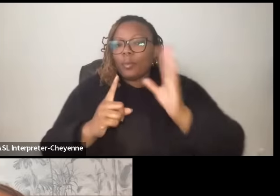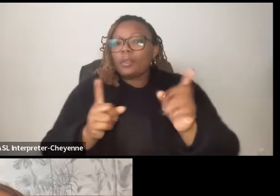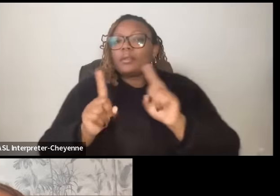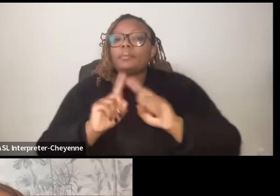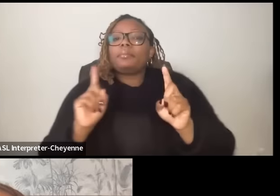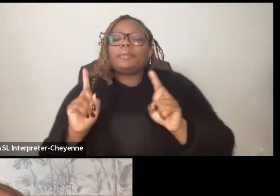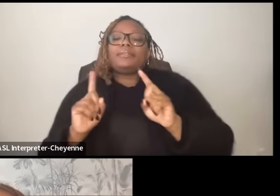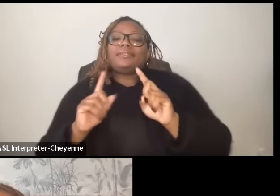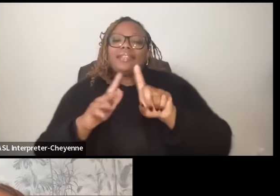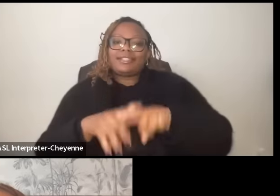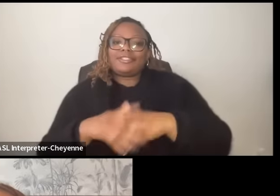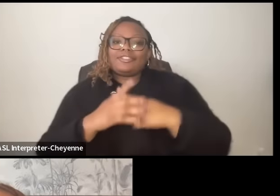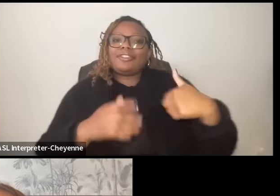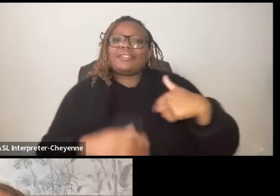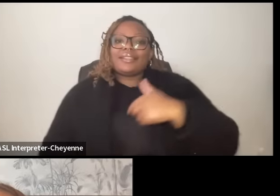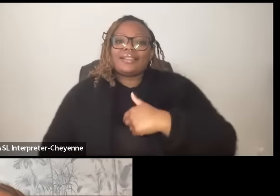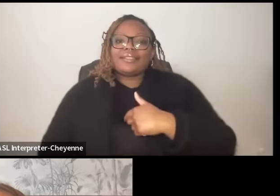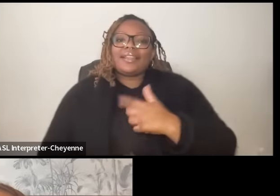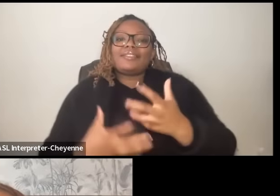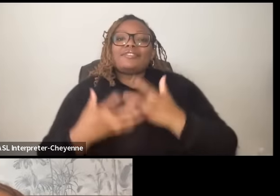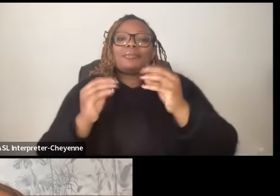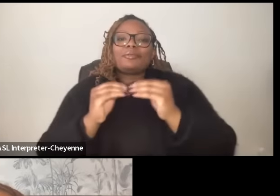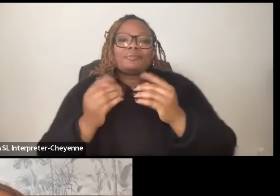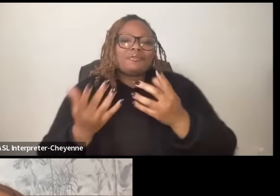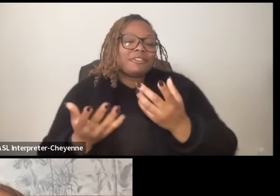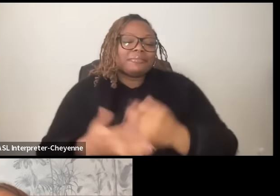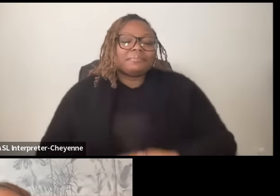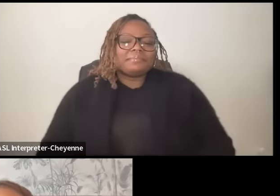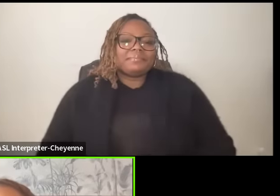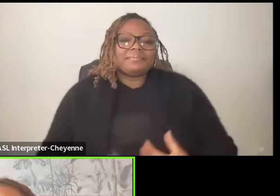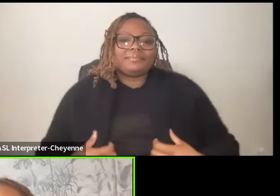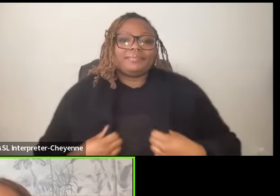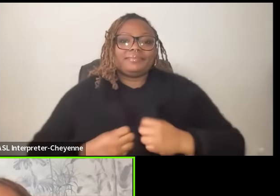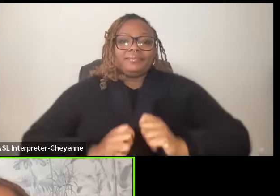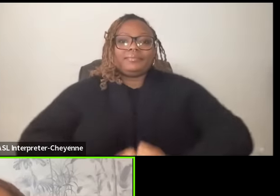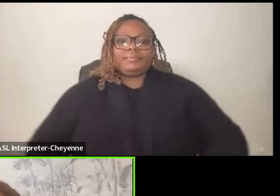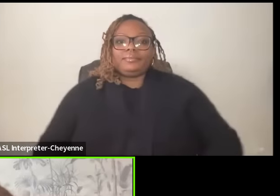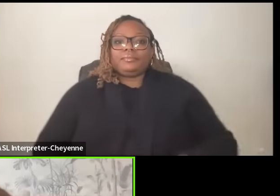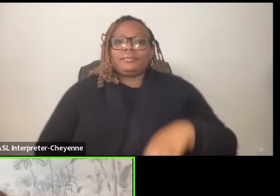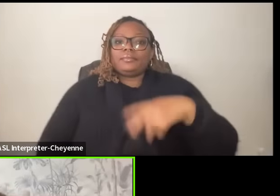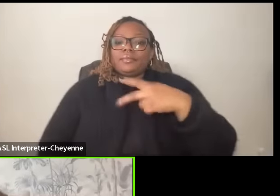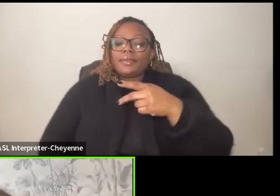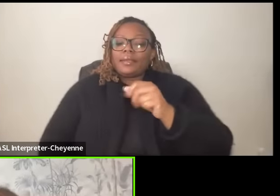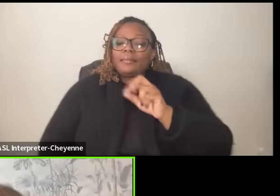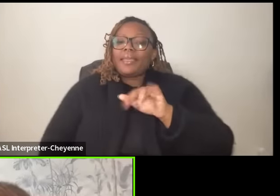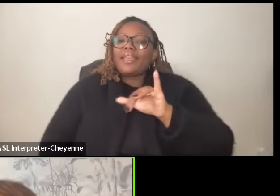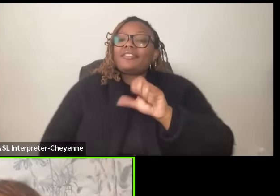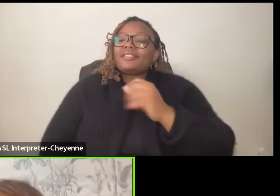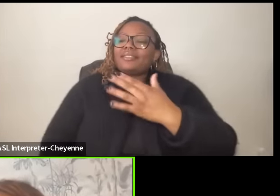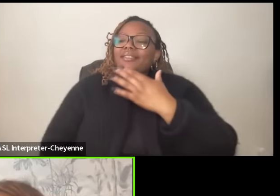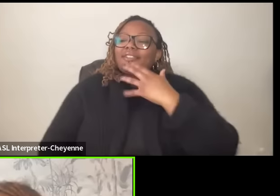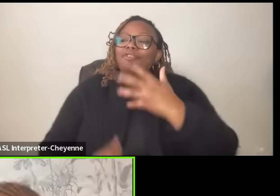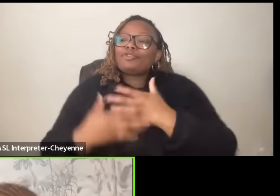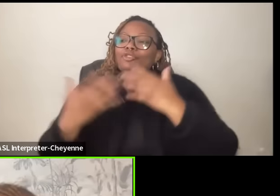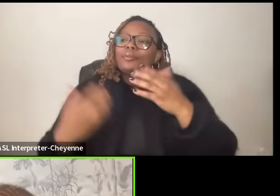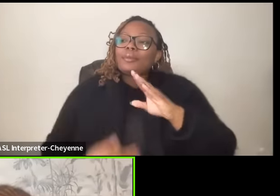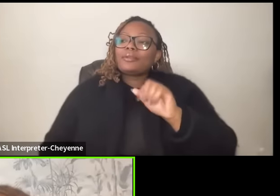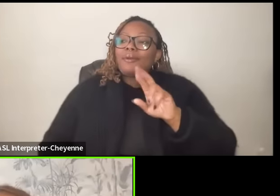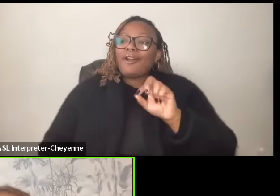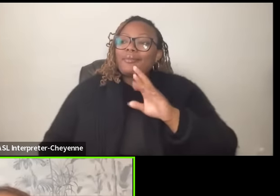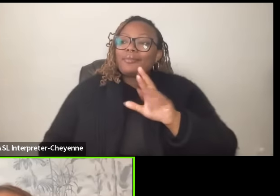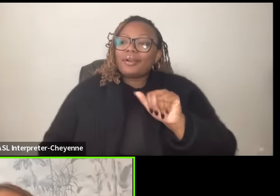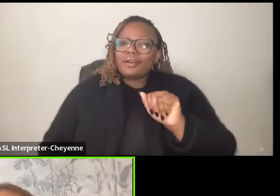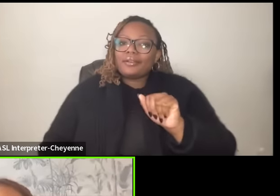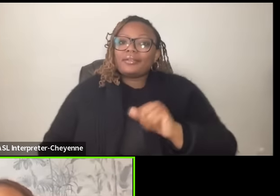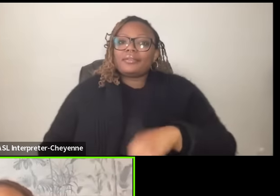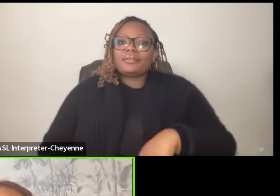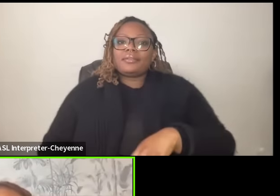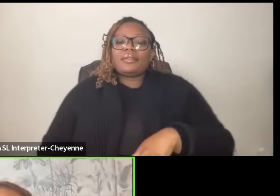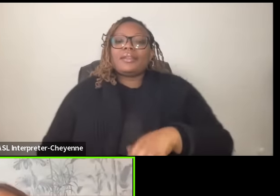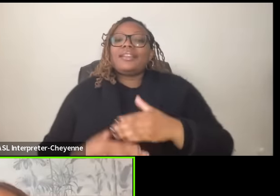us started and much more to say thank you so much Barbara um by sharing your remarks it's